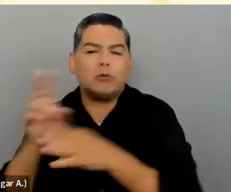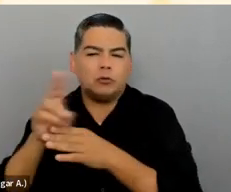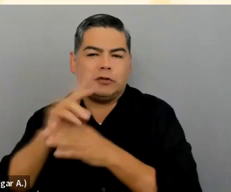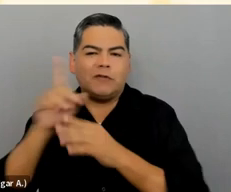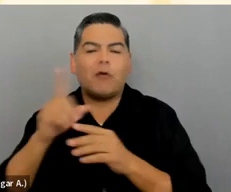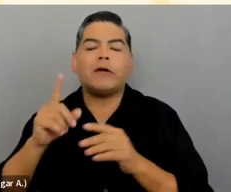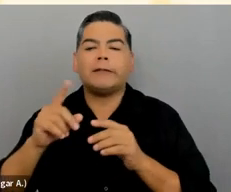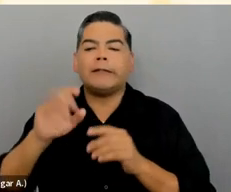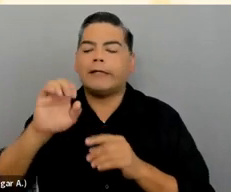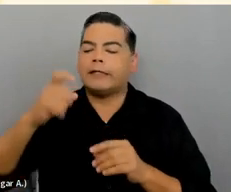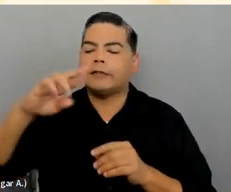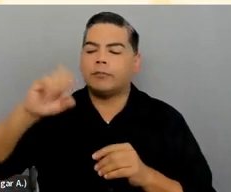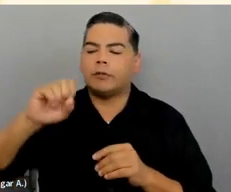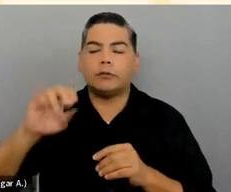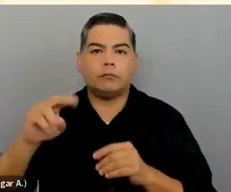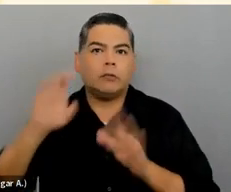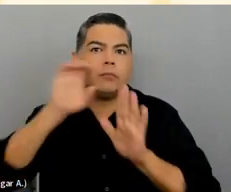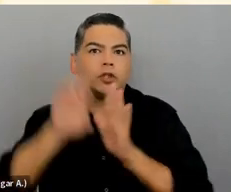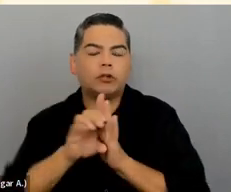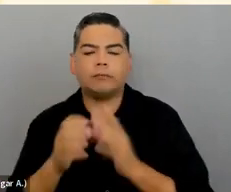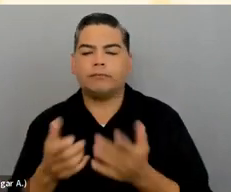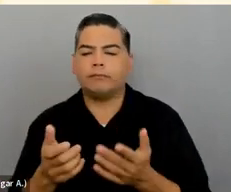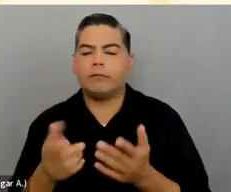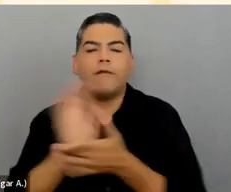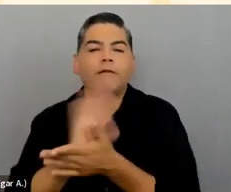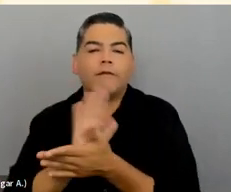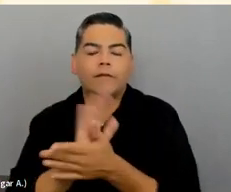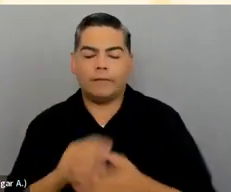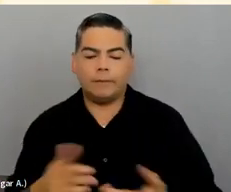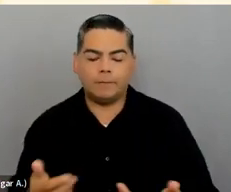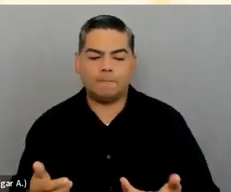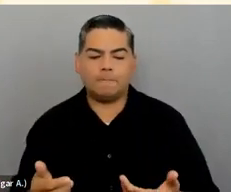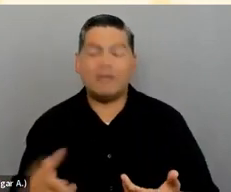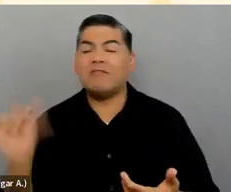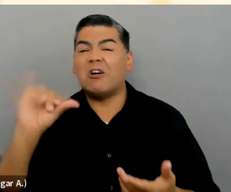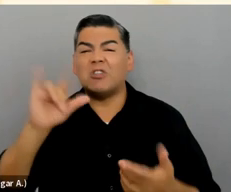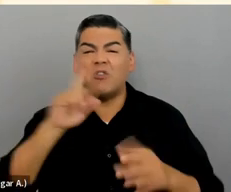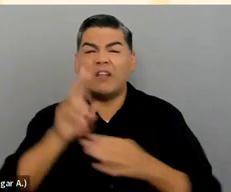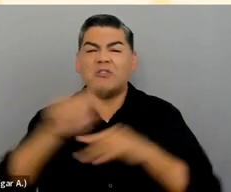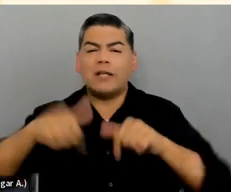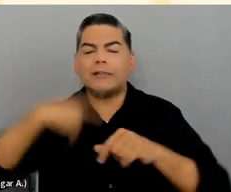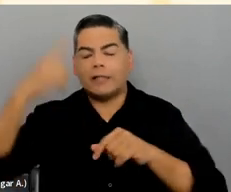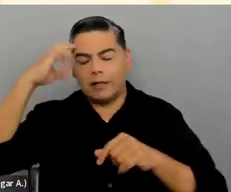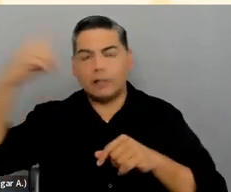Some of them were images, some of them were video. Use this concept of scaffolding.